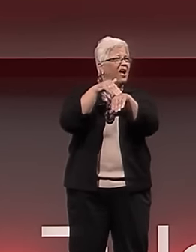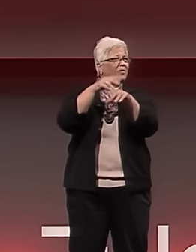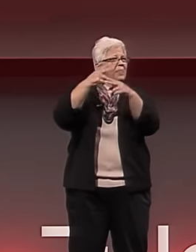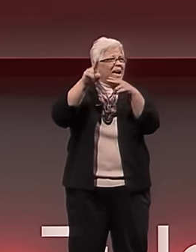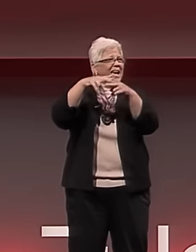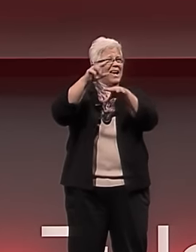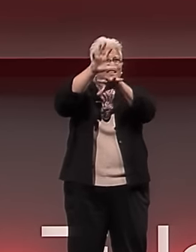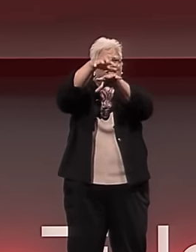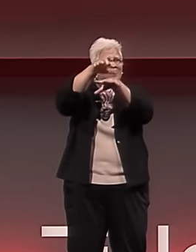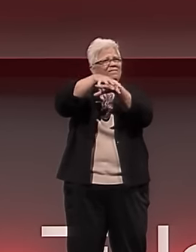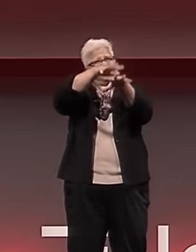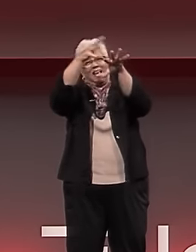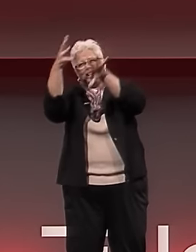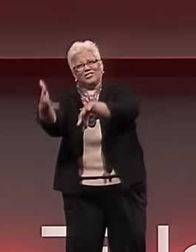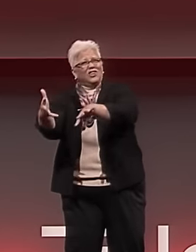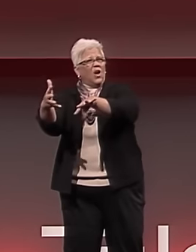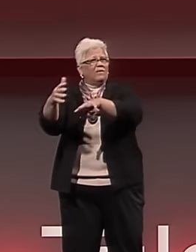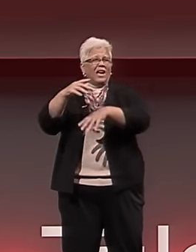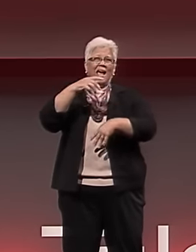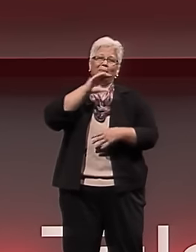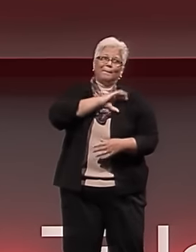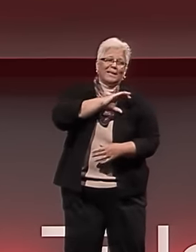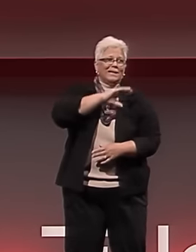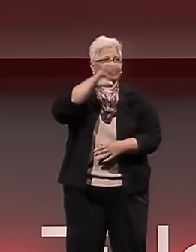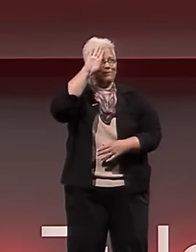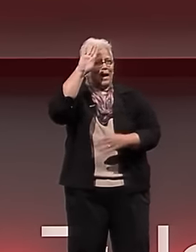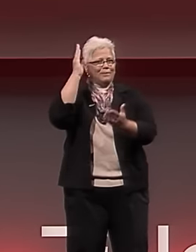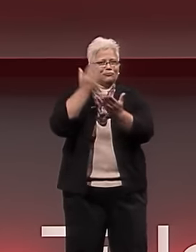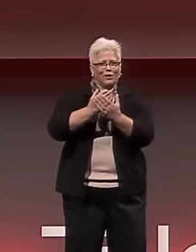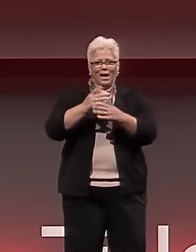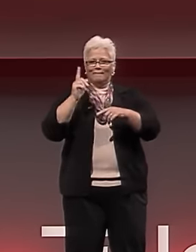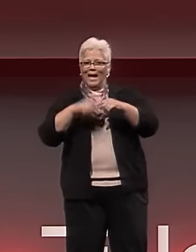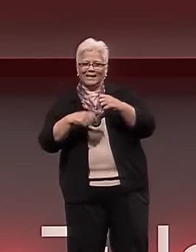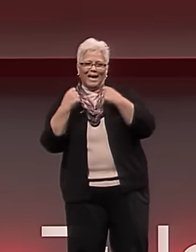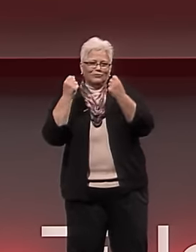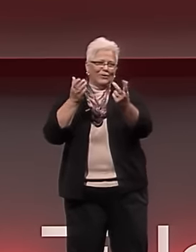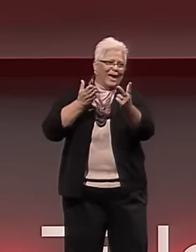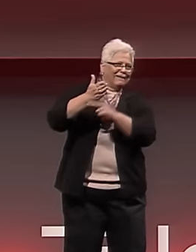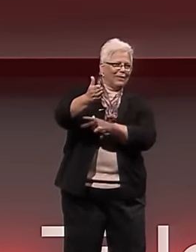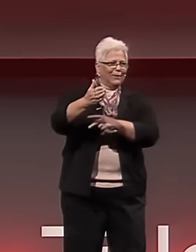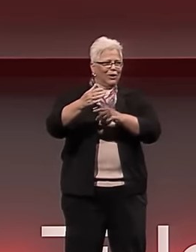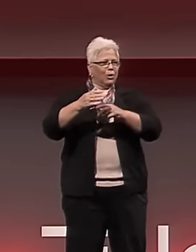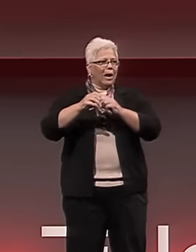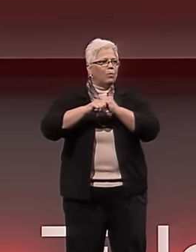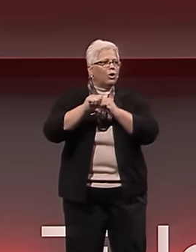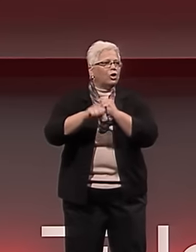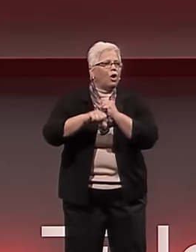A truck on the highway that was full of egg crates fell over, and the police and ambulances came in and blocked the road!